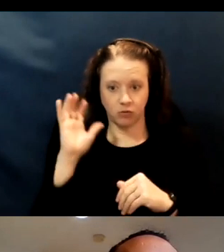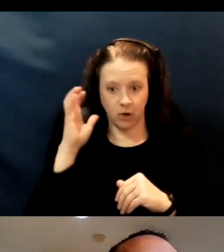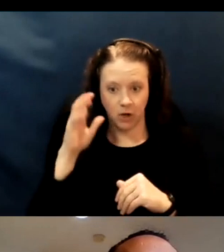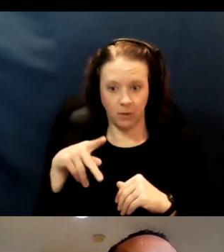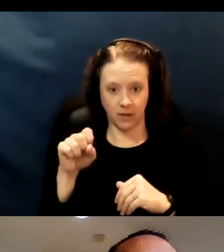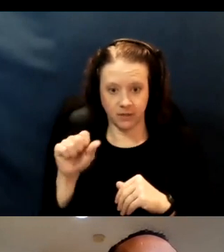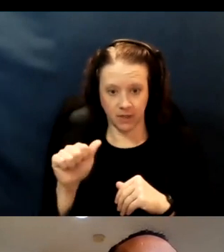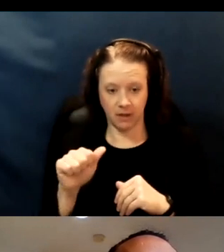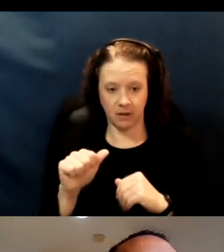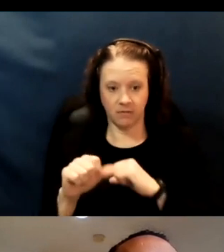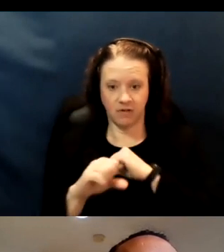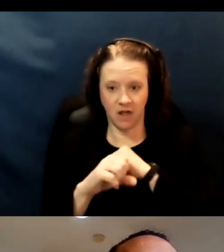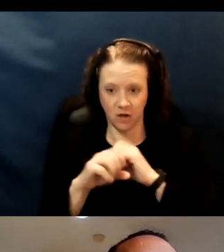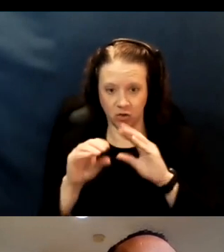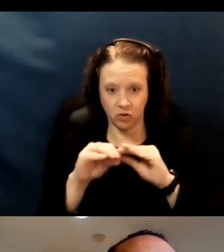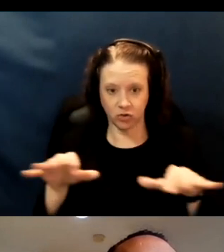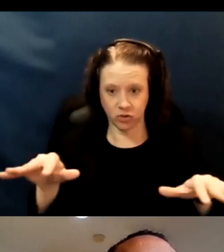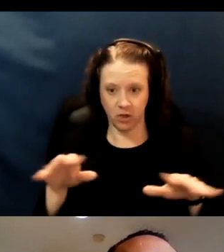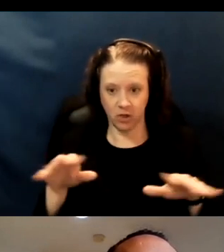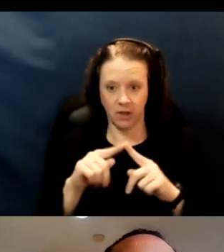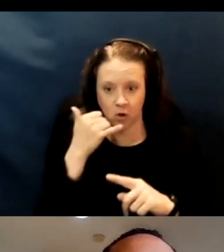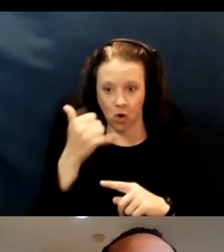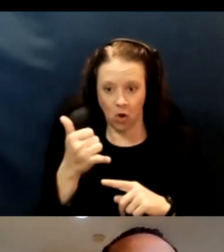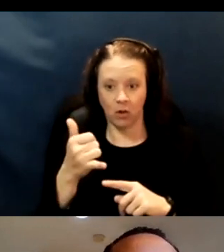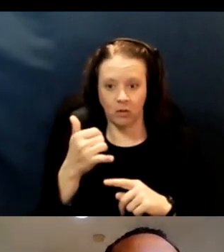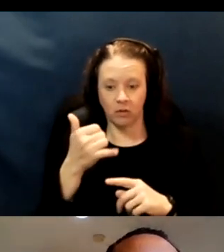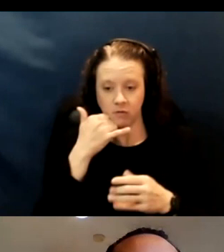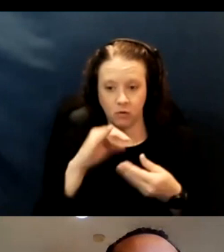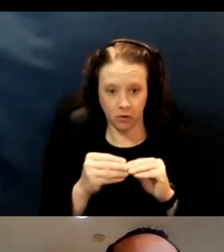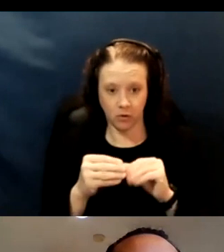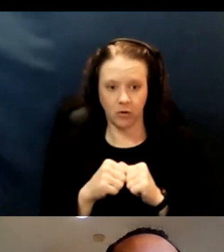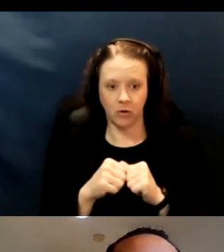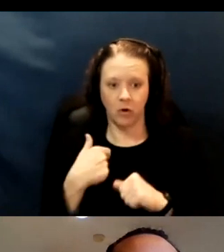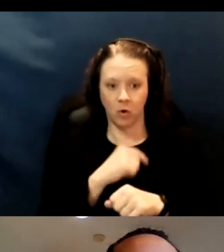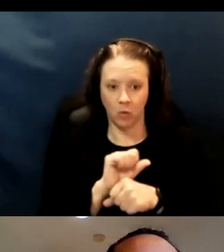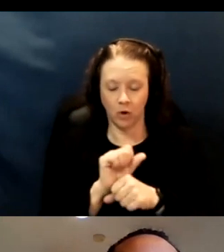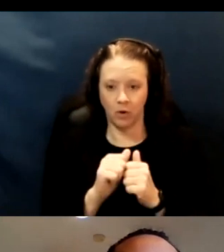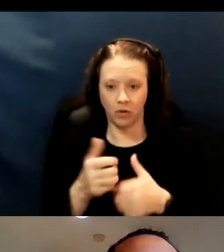people can call the phone number. We're also working with a number of trusted messengers